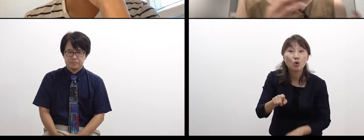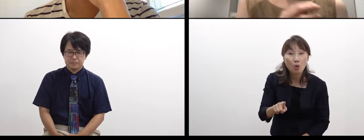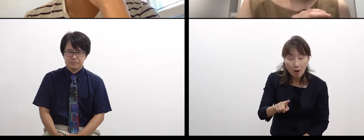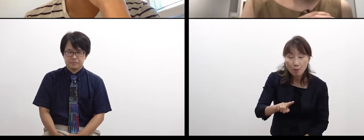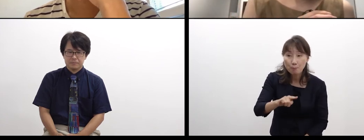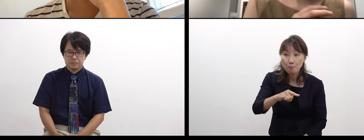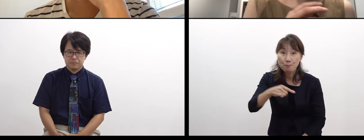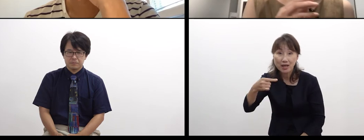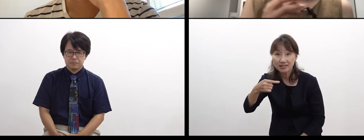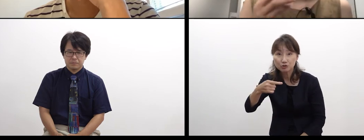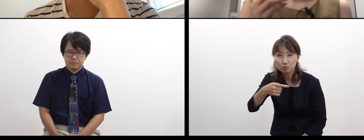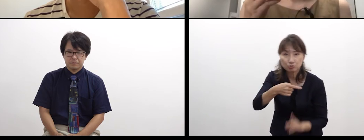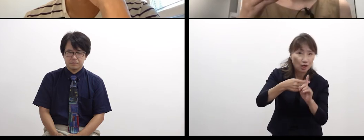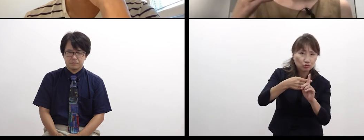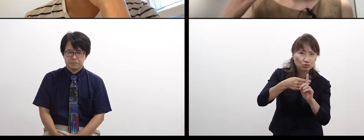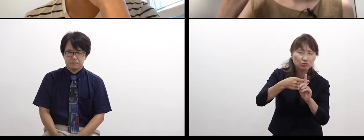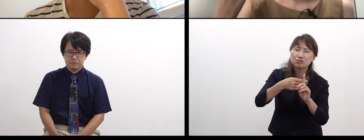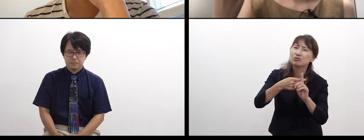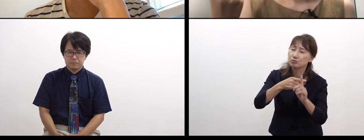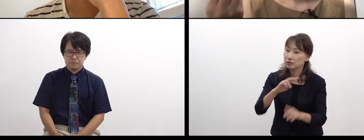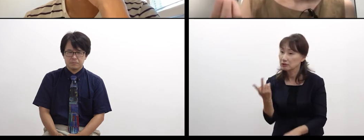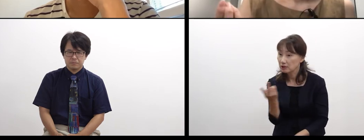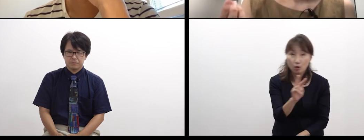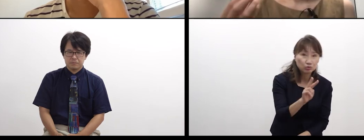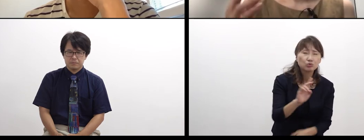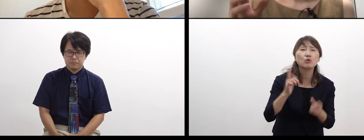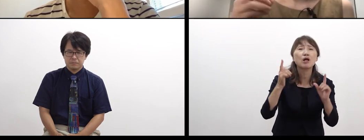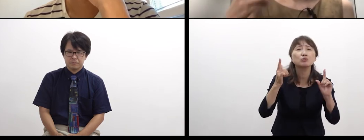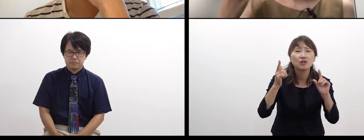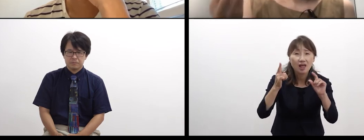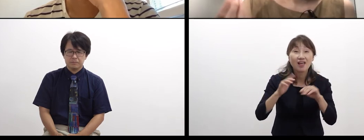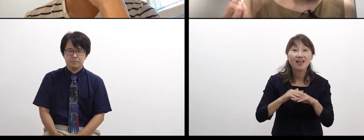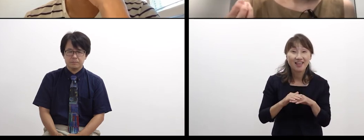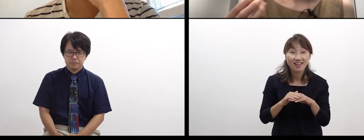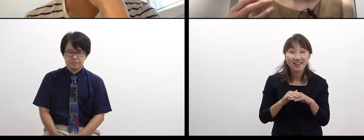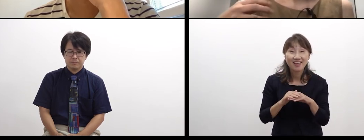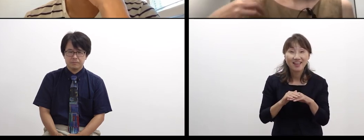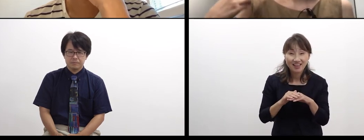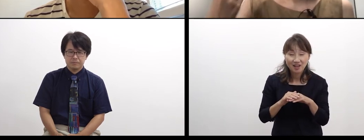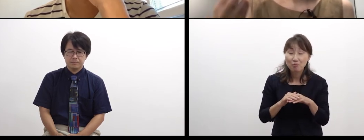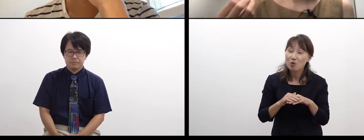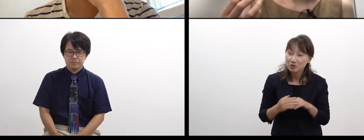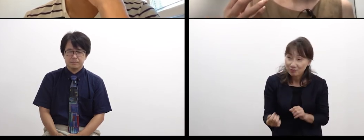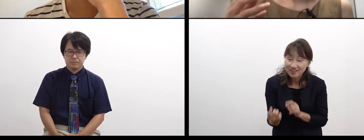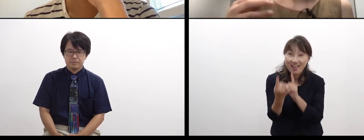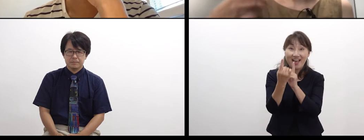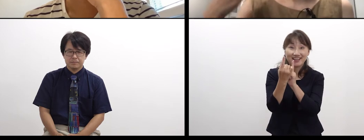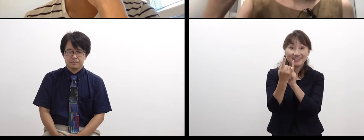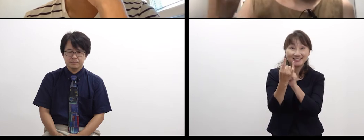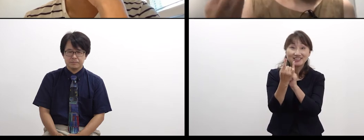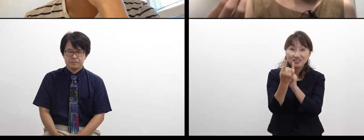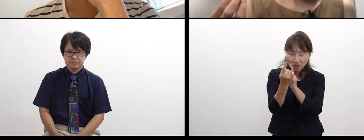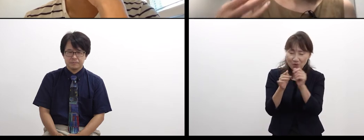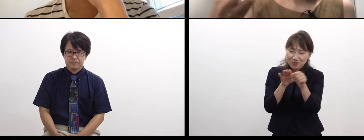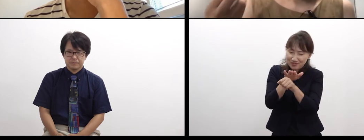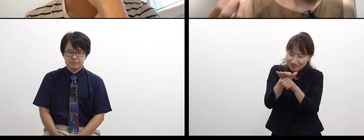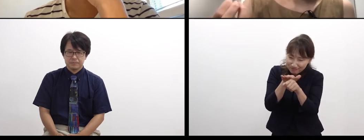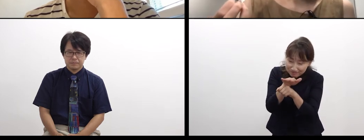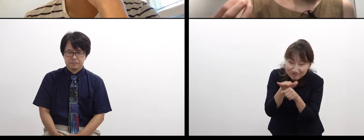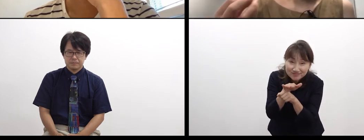I can see the scenery or find the value